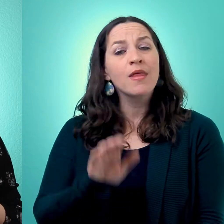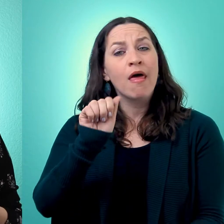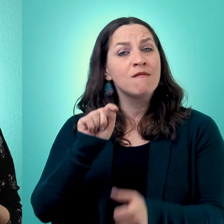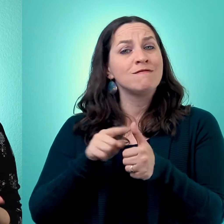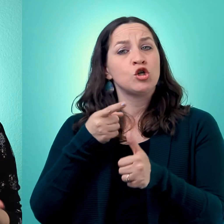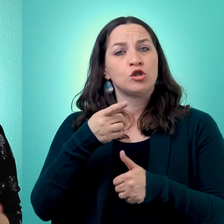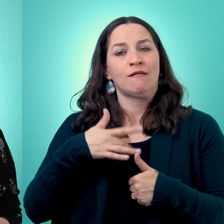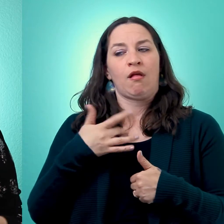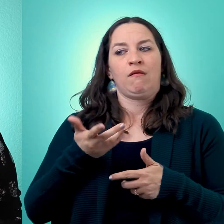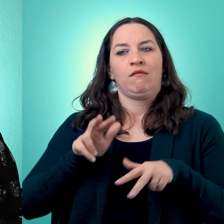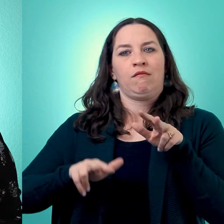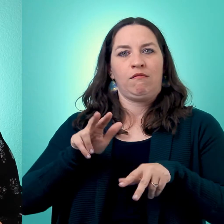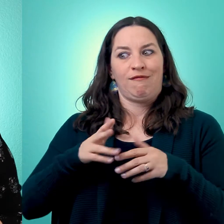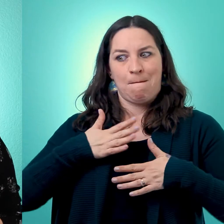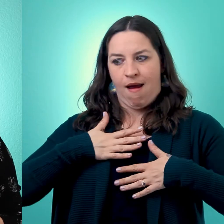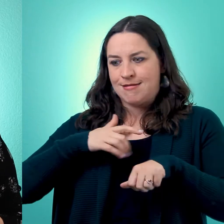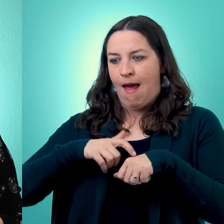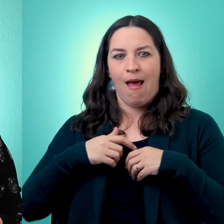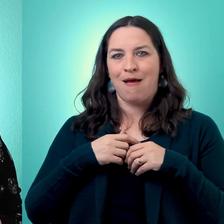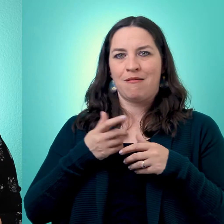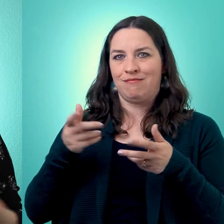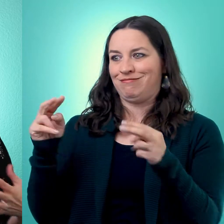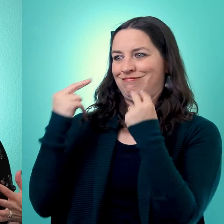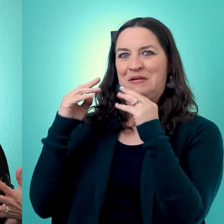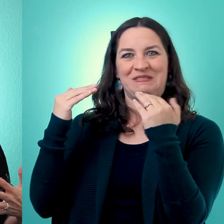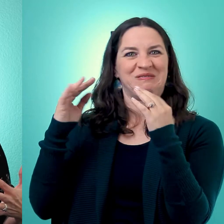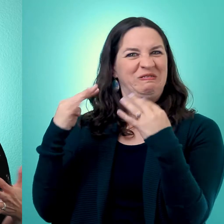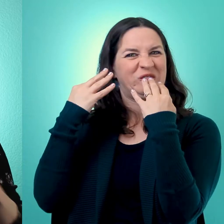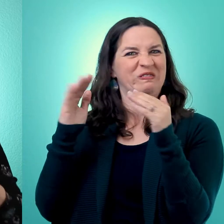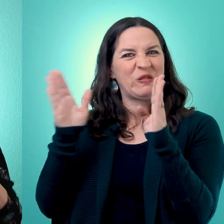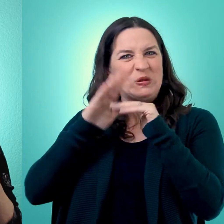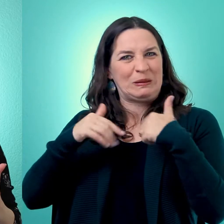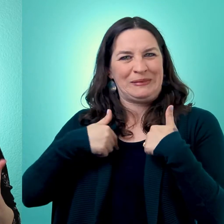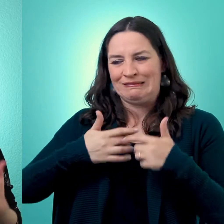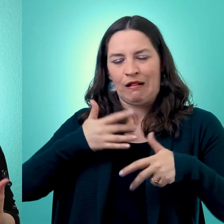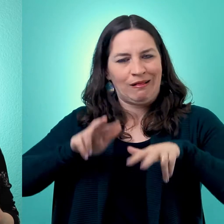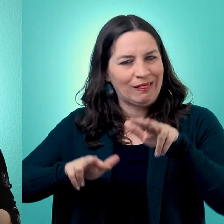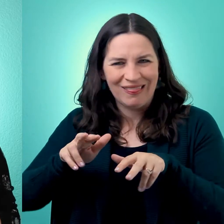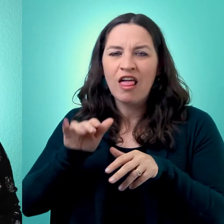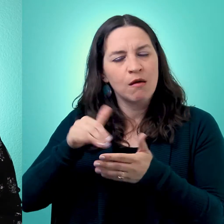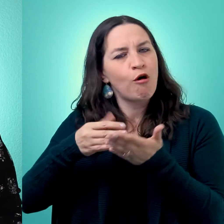Now, it may take time to get used to that dedicated space. We're not accustomed to having that kind of time carved out for us.